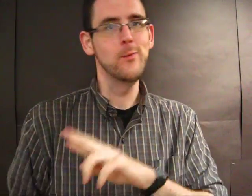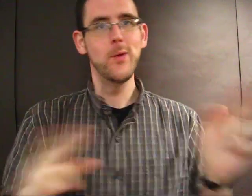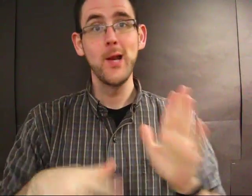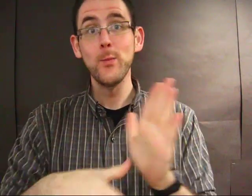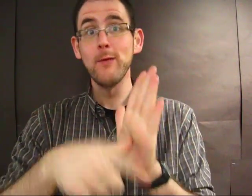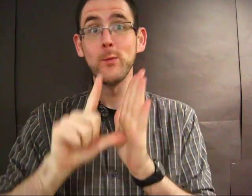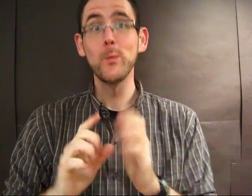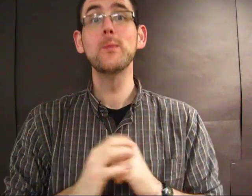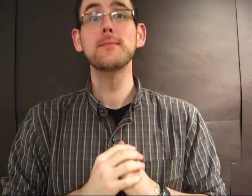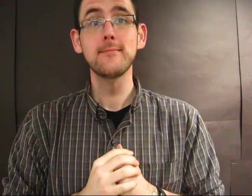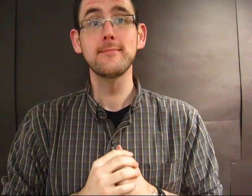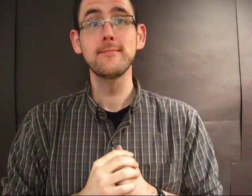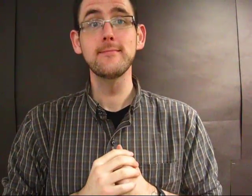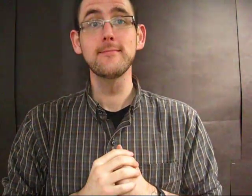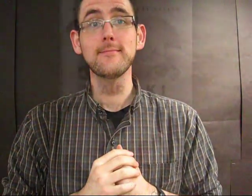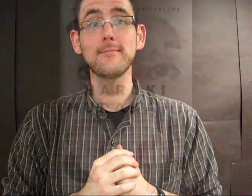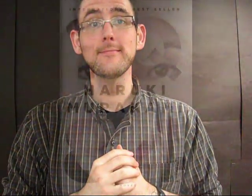Now I'm ready to review it.